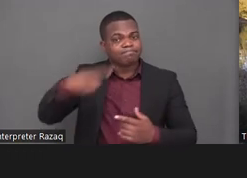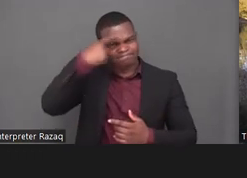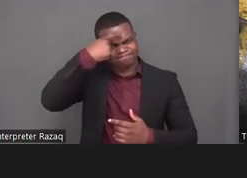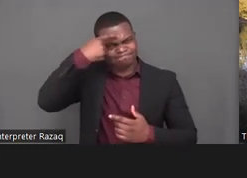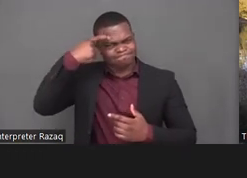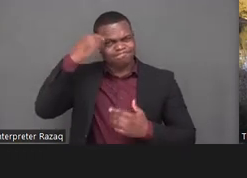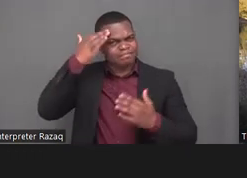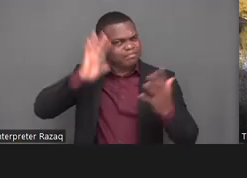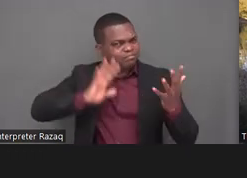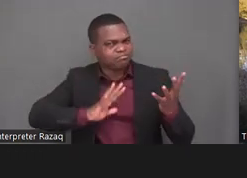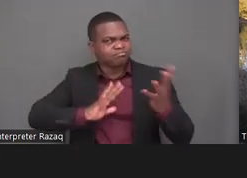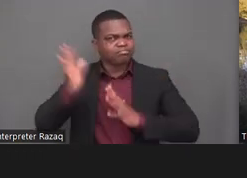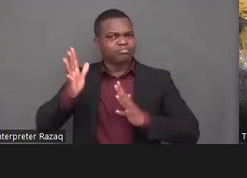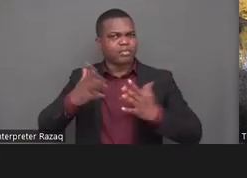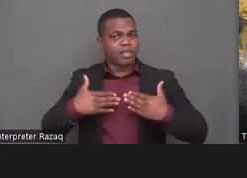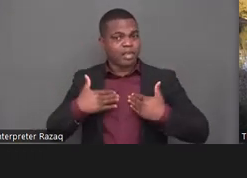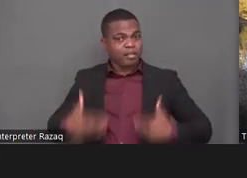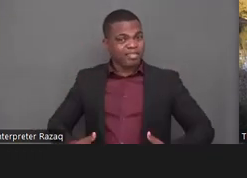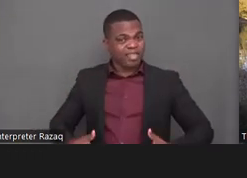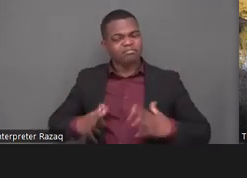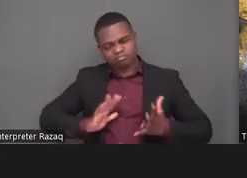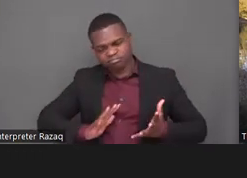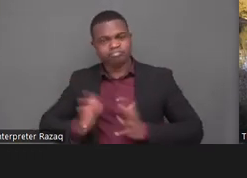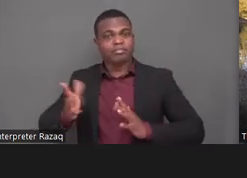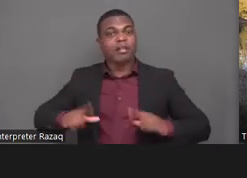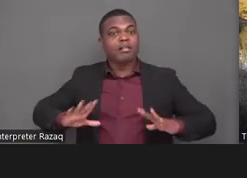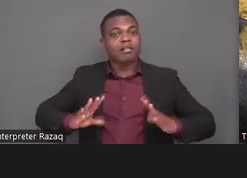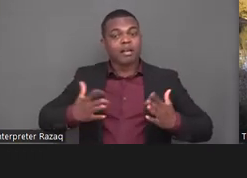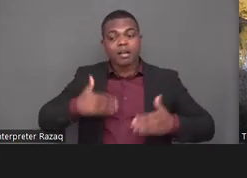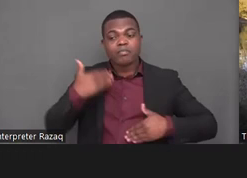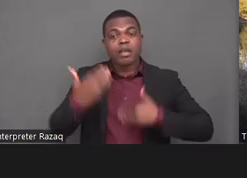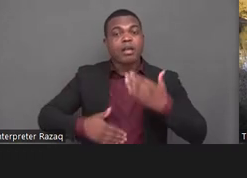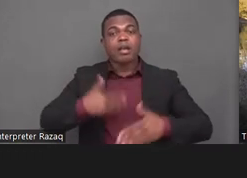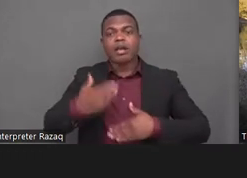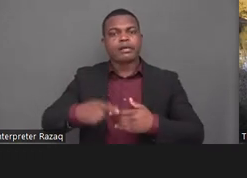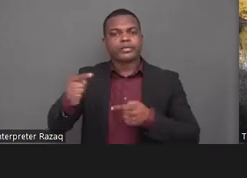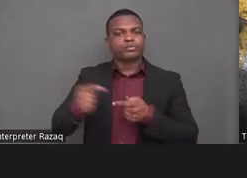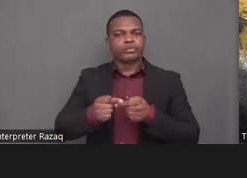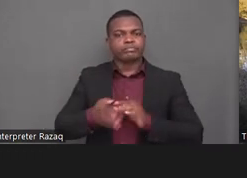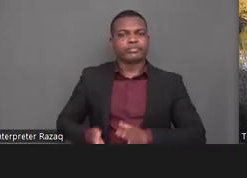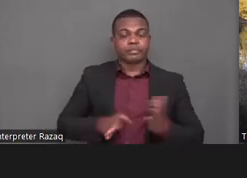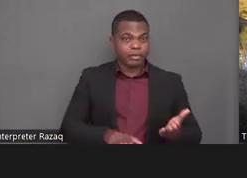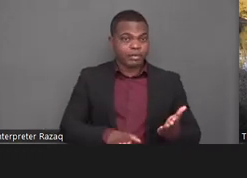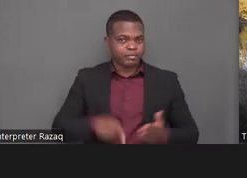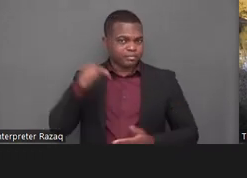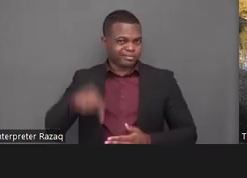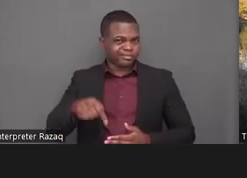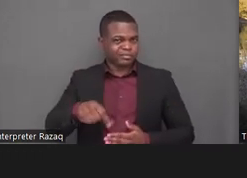is difficult for survivors of institutionalization to flourish we are required to adapt to an ableist